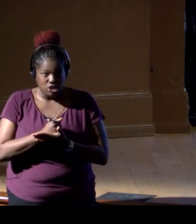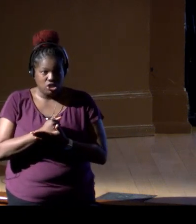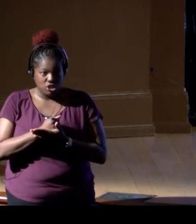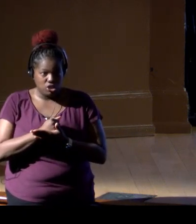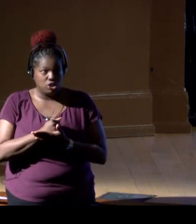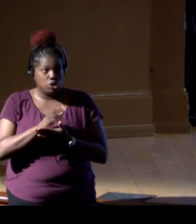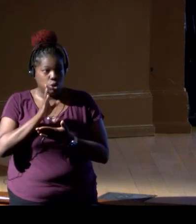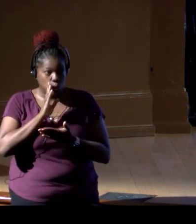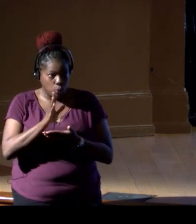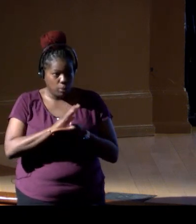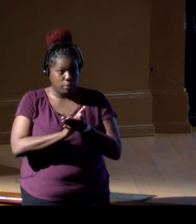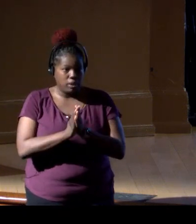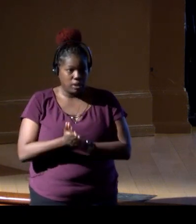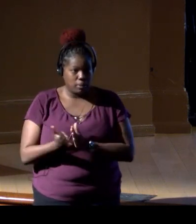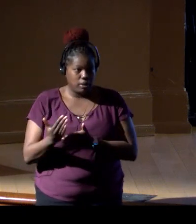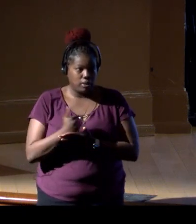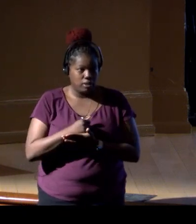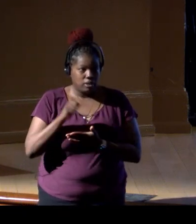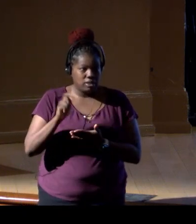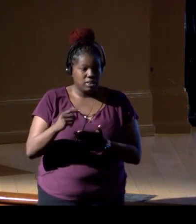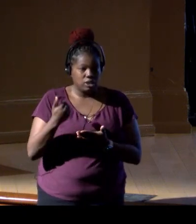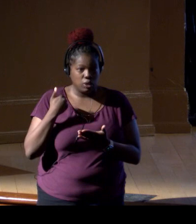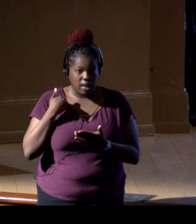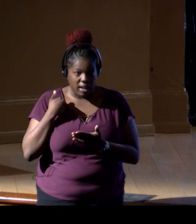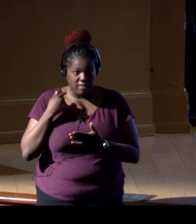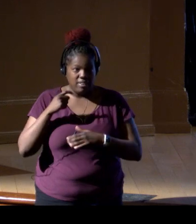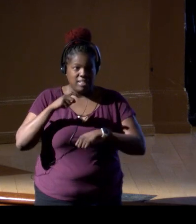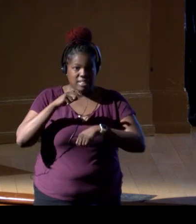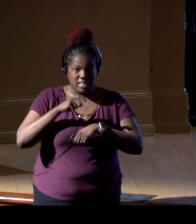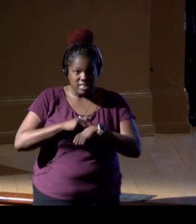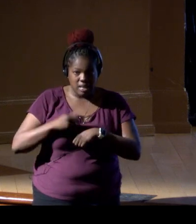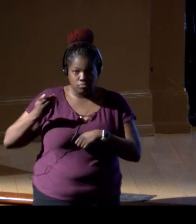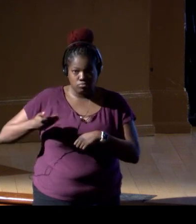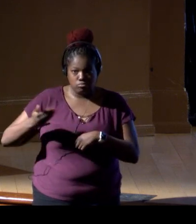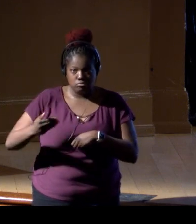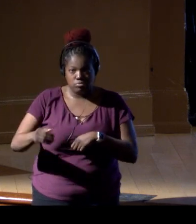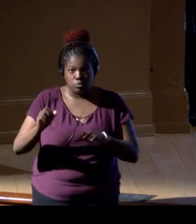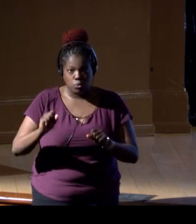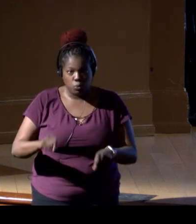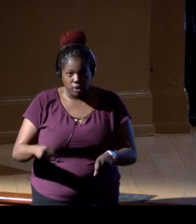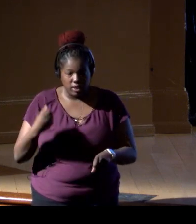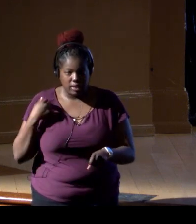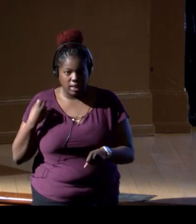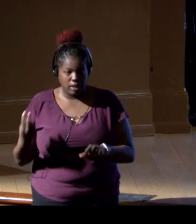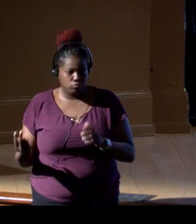these will be collections, and we're gonna need to have these time series, so we can go back, and unlock, and look at those patterns,